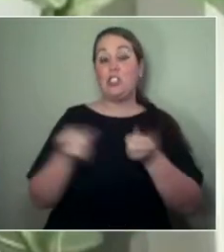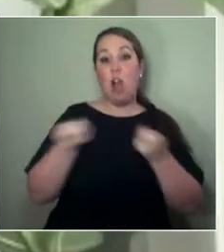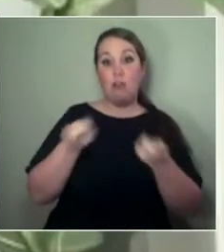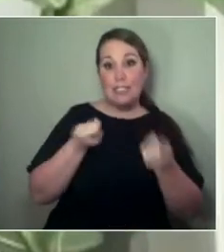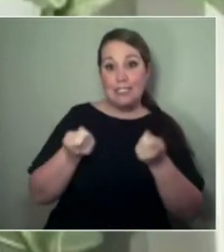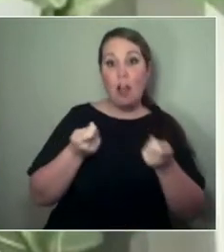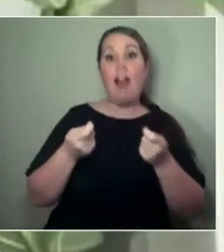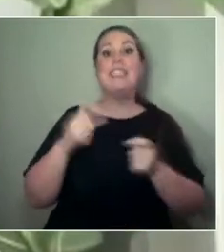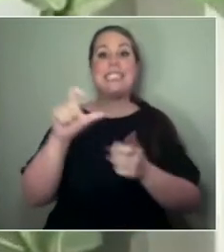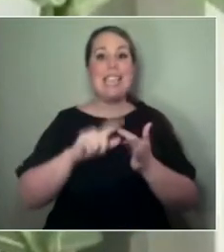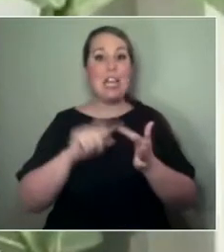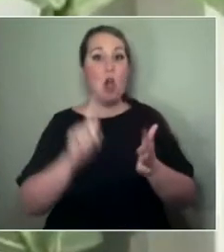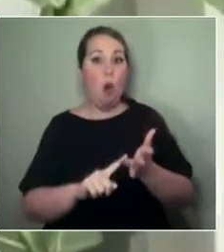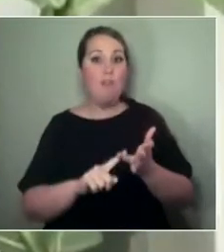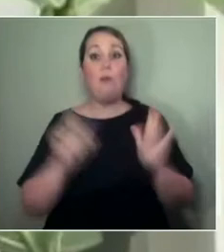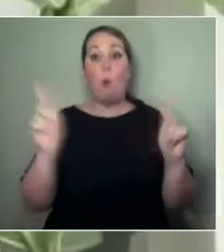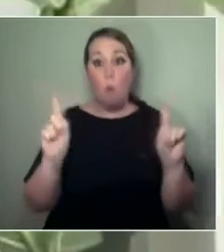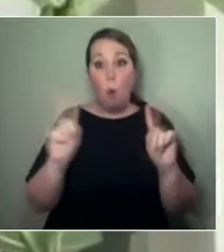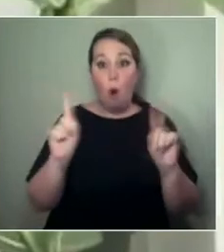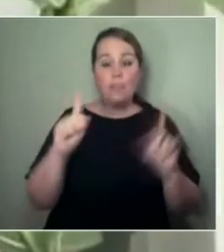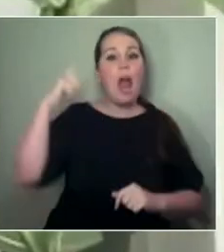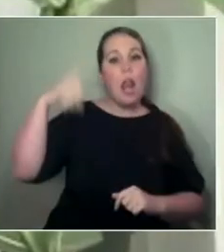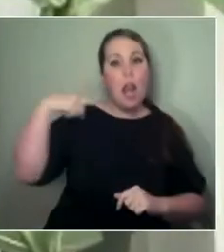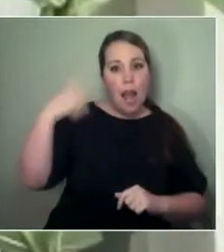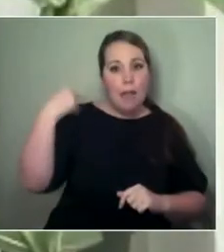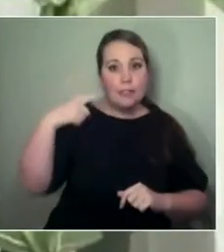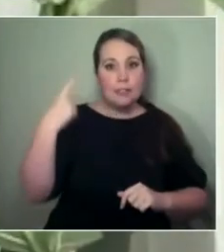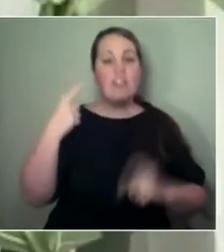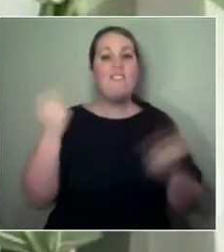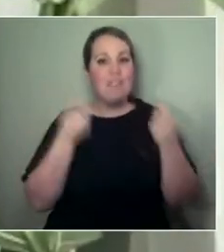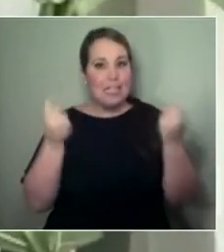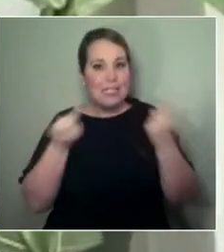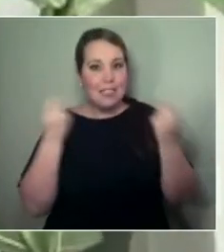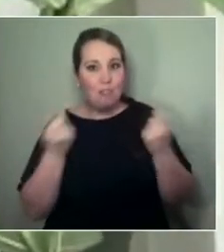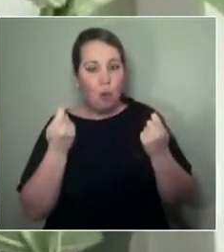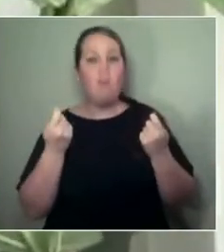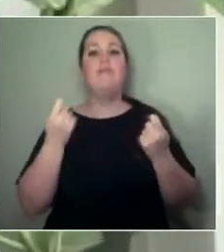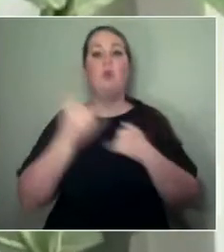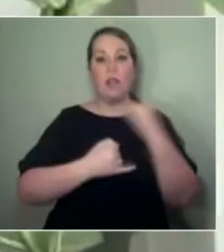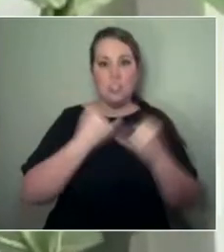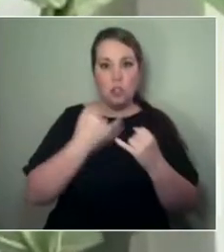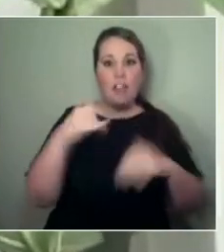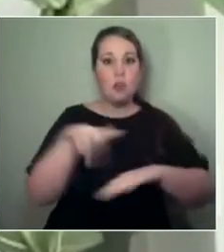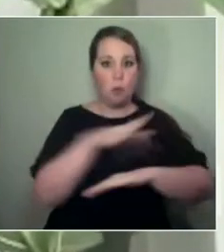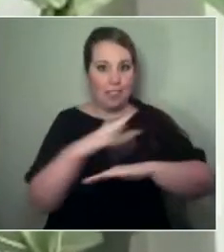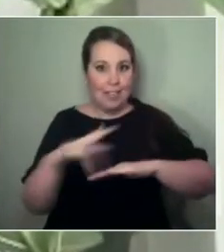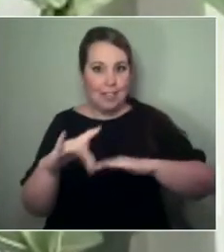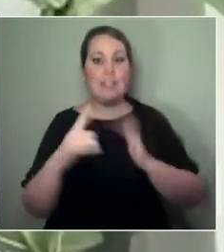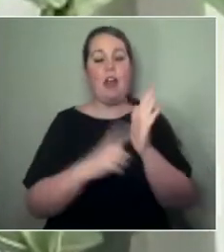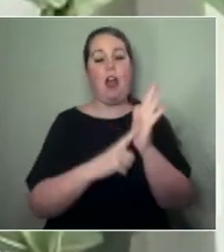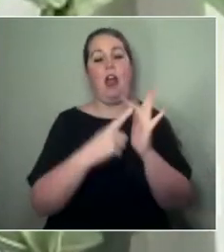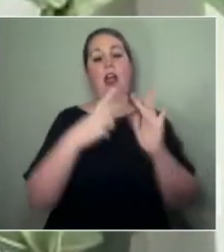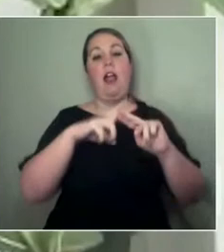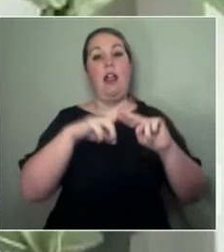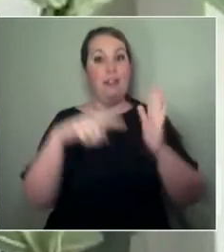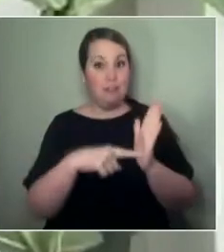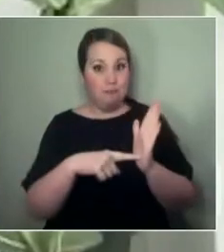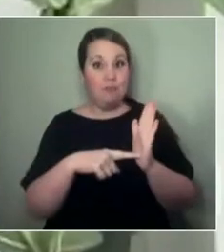While I'm based in London, I come from an Irish, Norwegian and Mennonite settler background. I was born and raised in what's now called